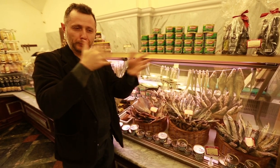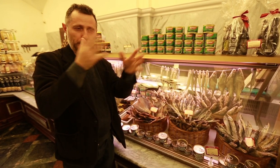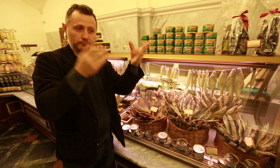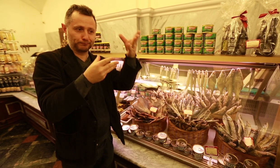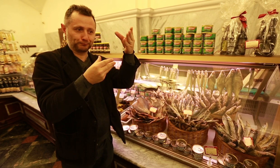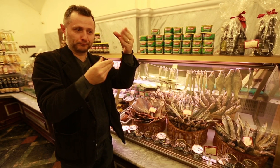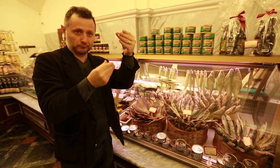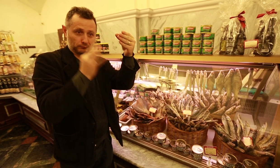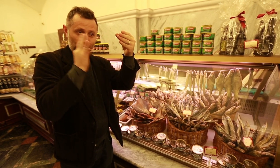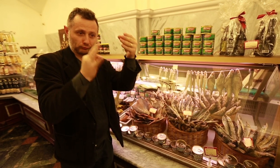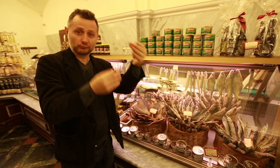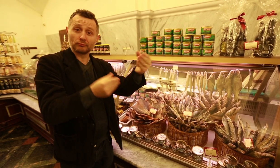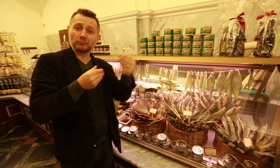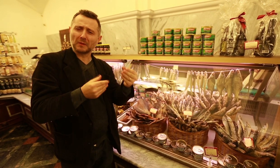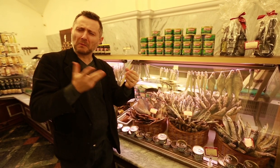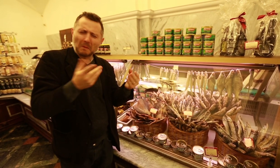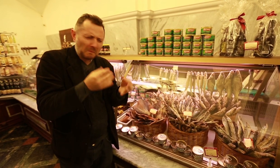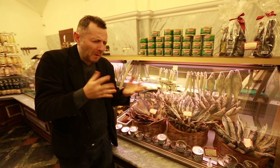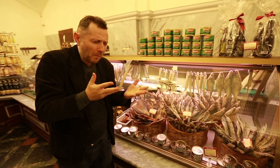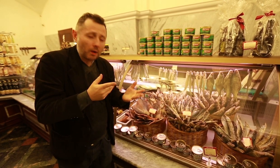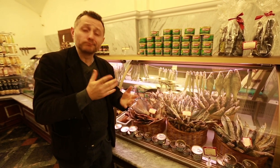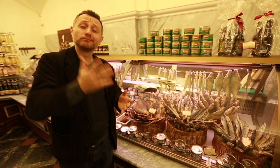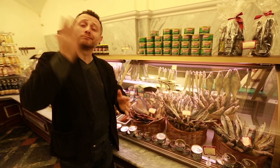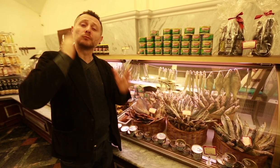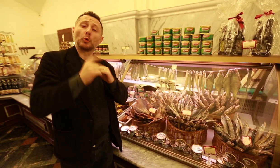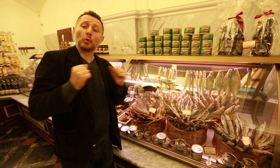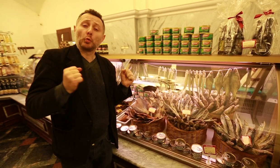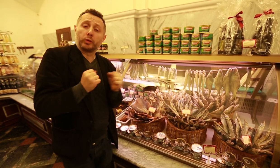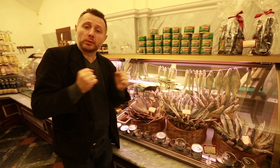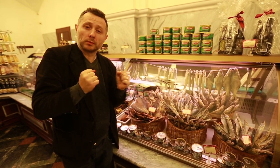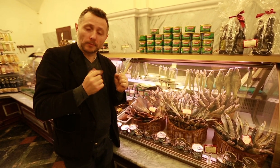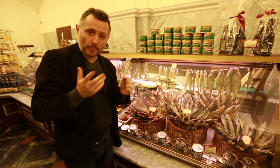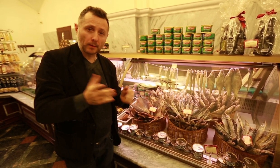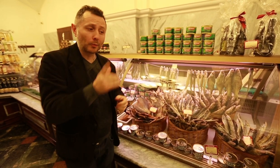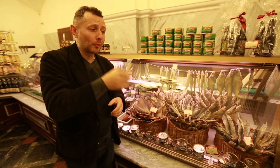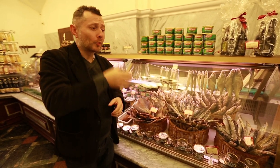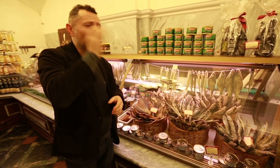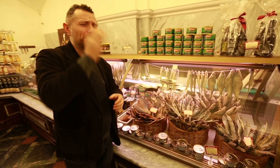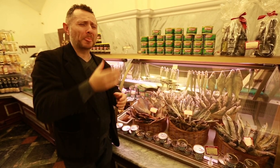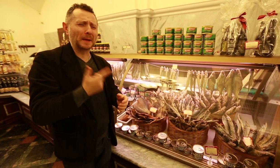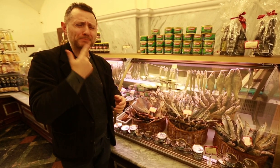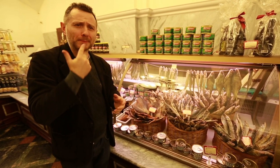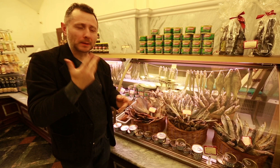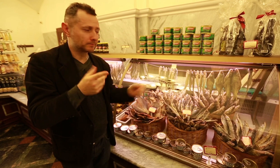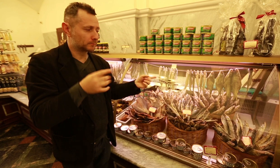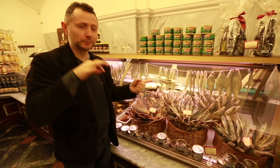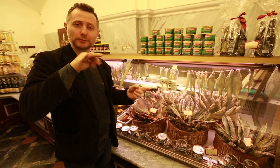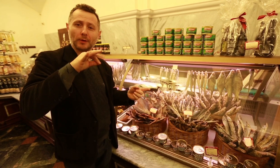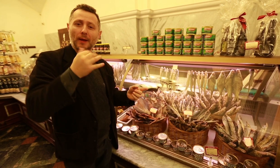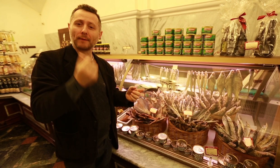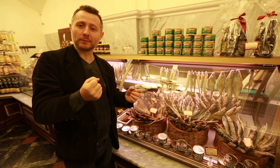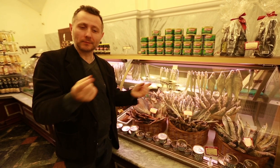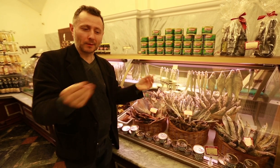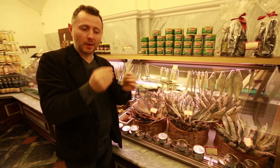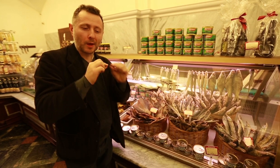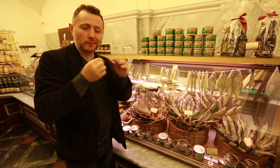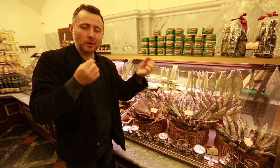adding toothpicks inside the opening and letting it dry out in the sun. In winter, it